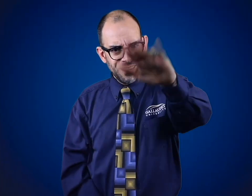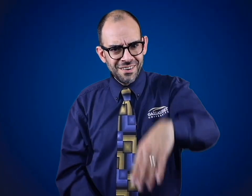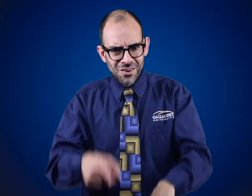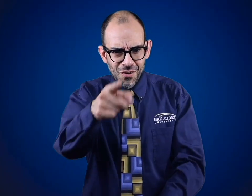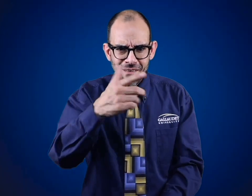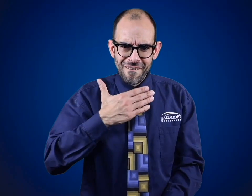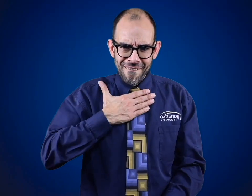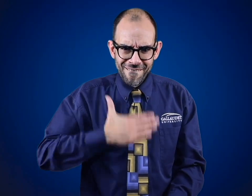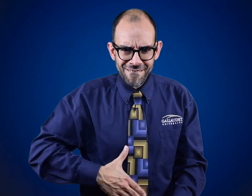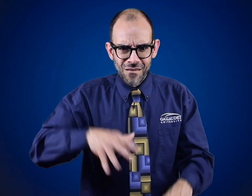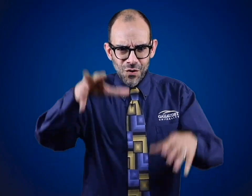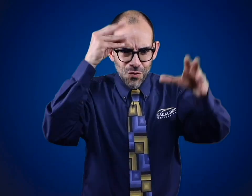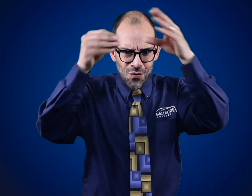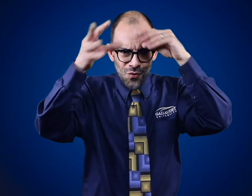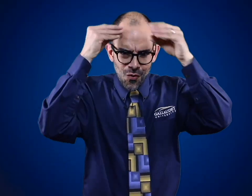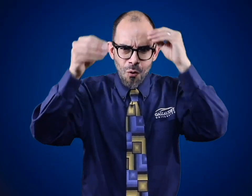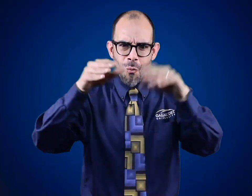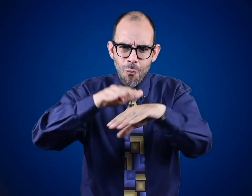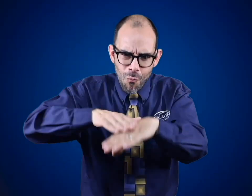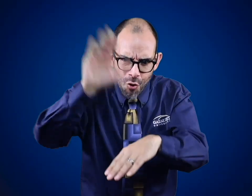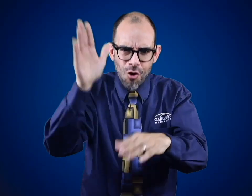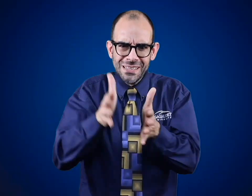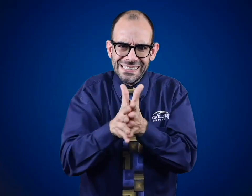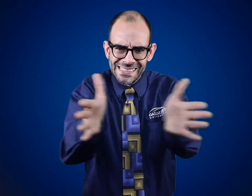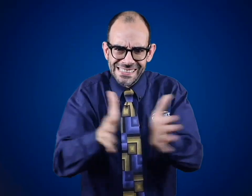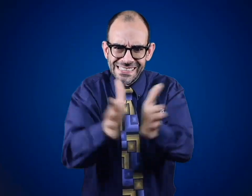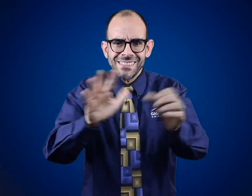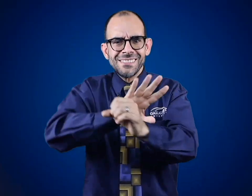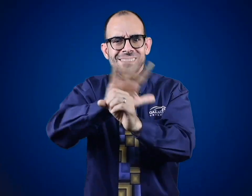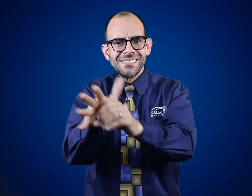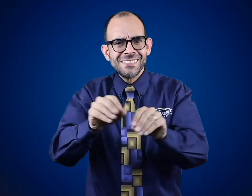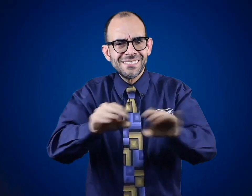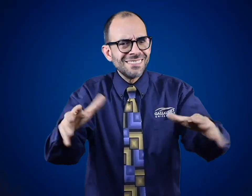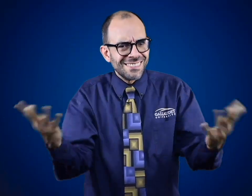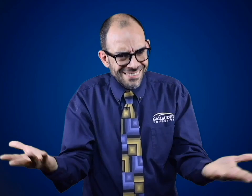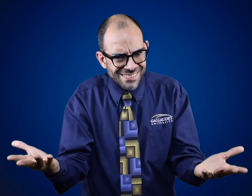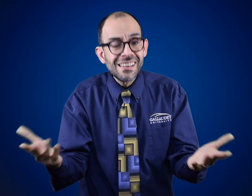Hey, if you want to learn more about the current coronavirus